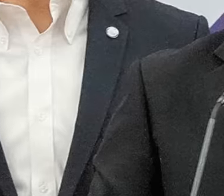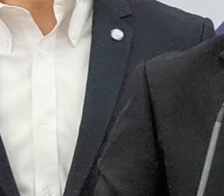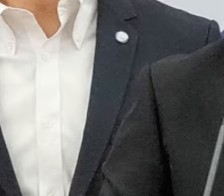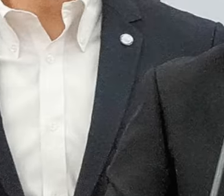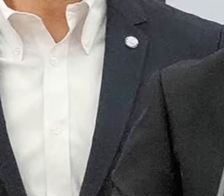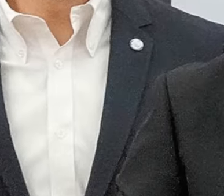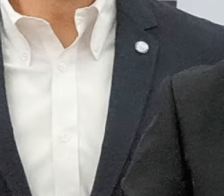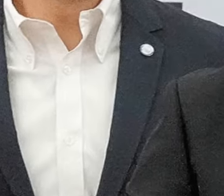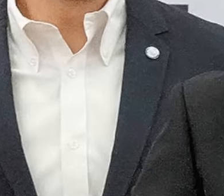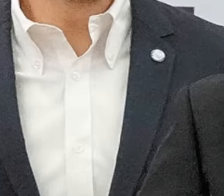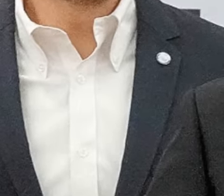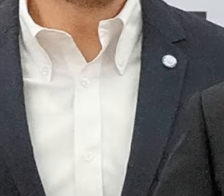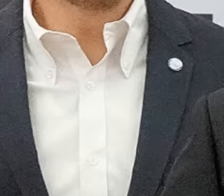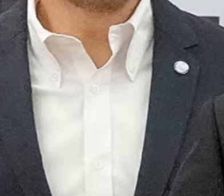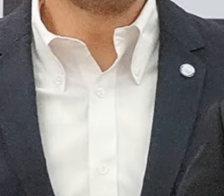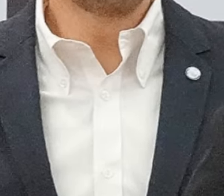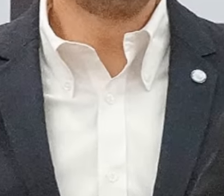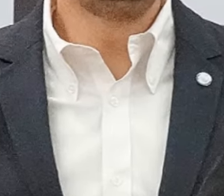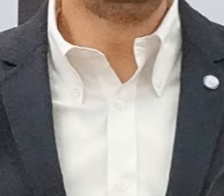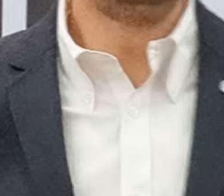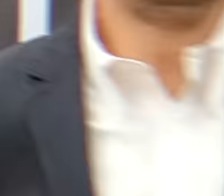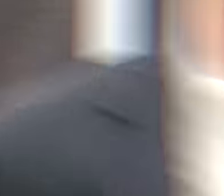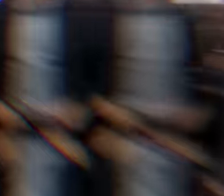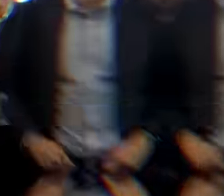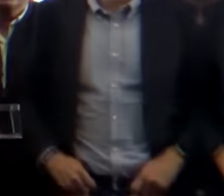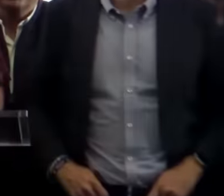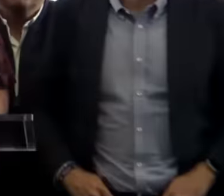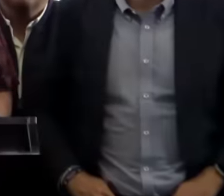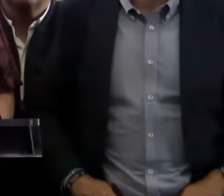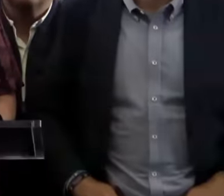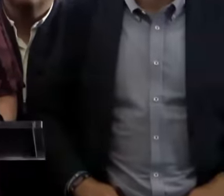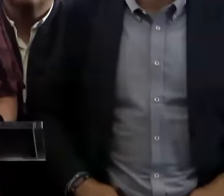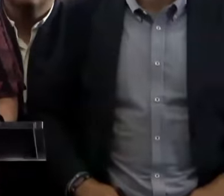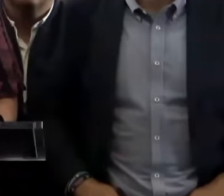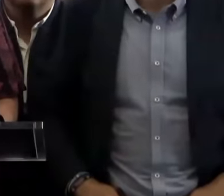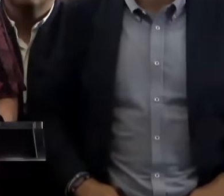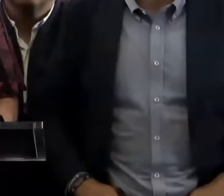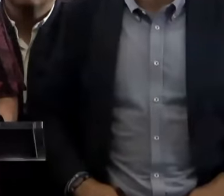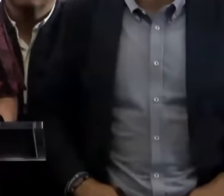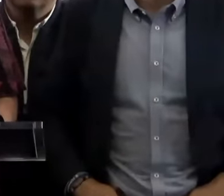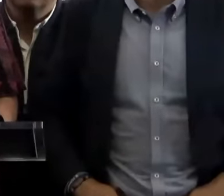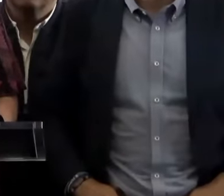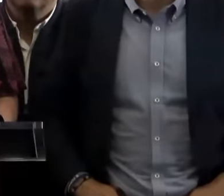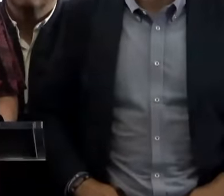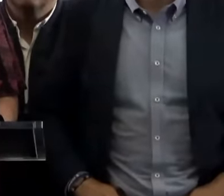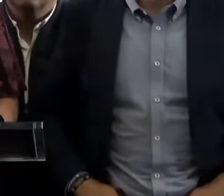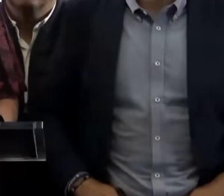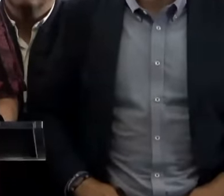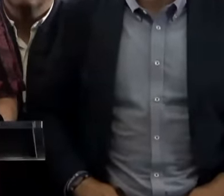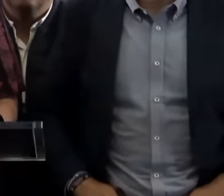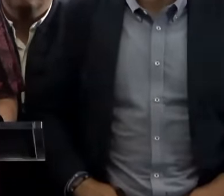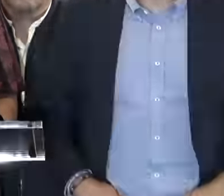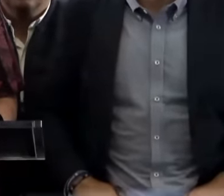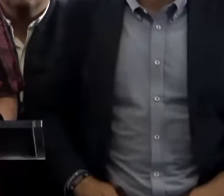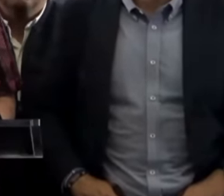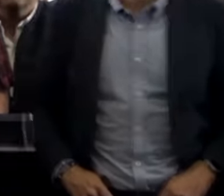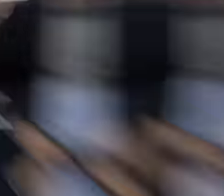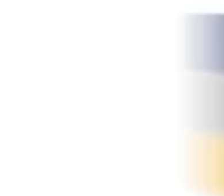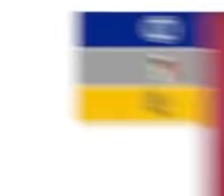bitter because of their sudden defeat and even more so now that the INE has published the